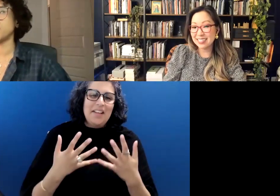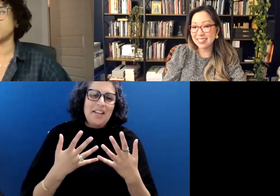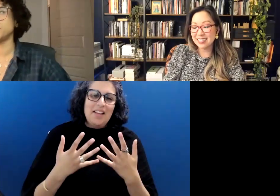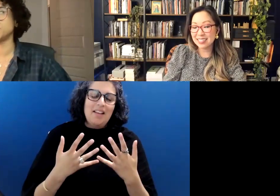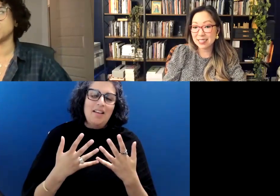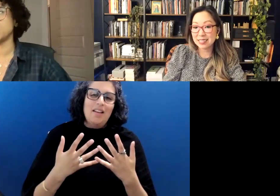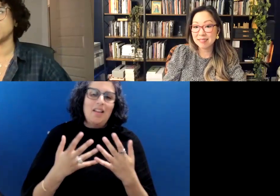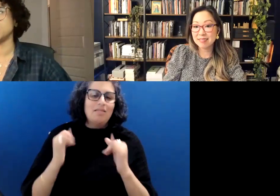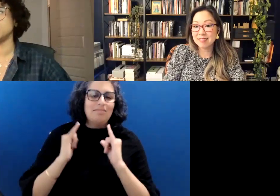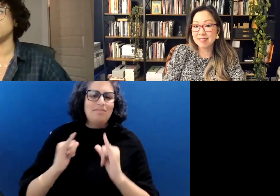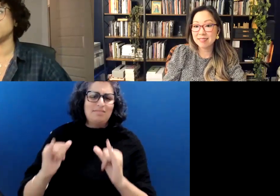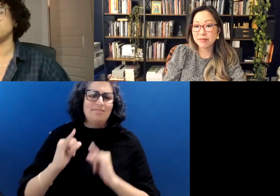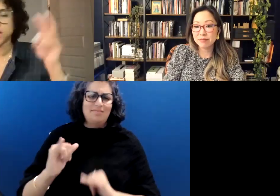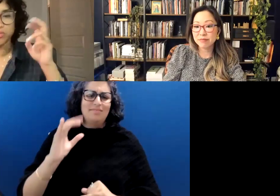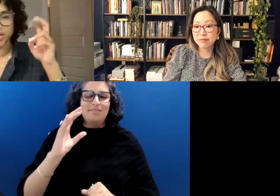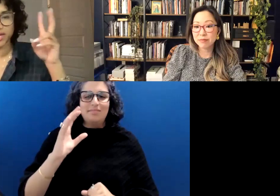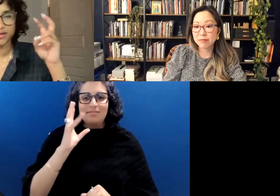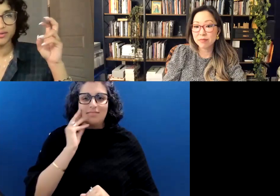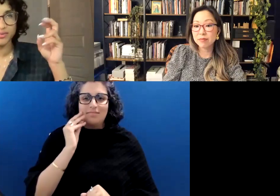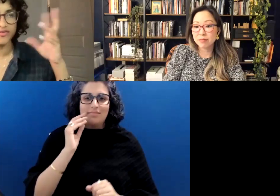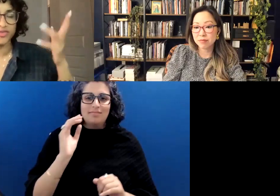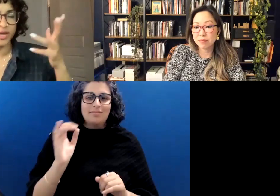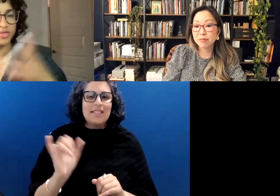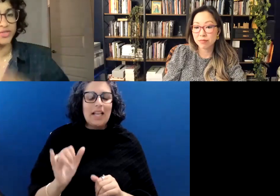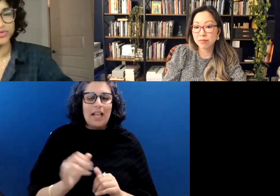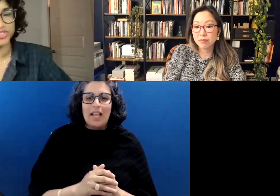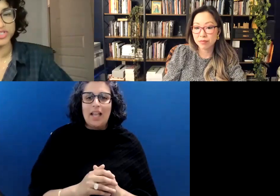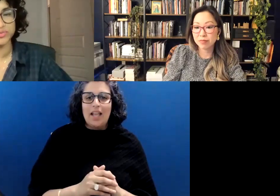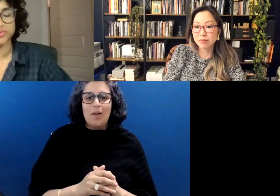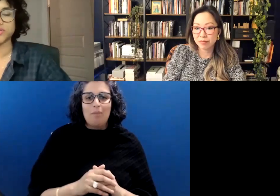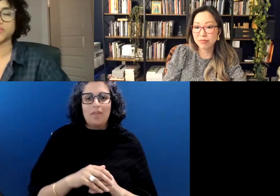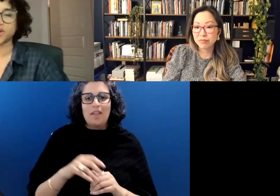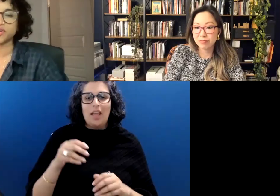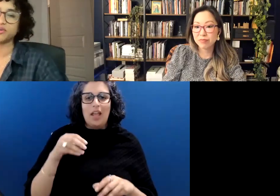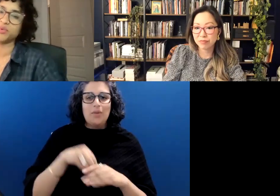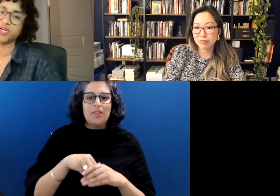like I was in a you know, public, whatever that means, relationship with another writer,